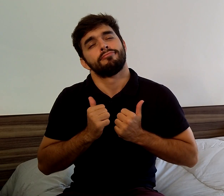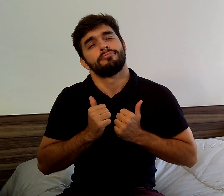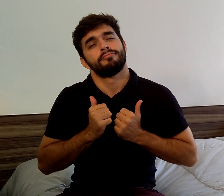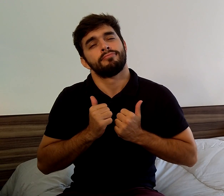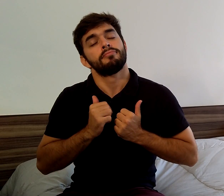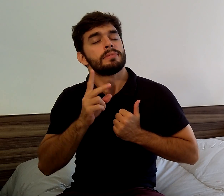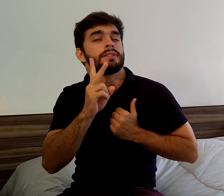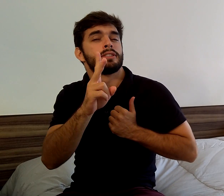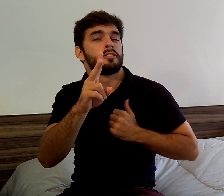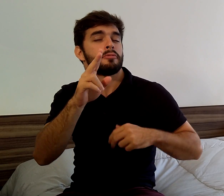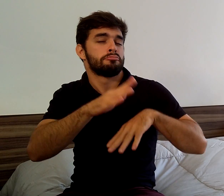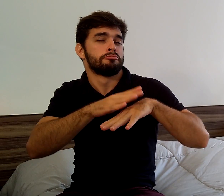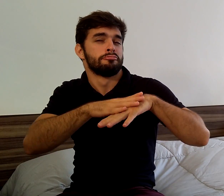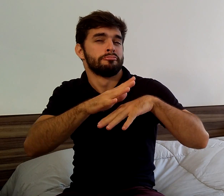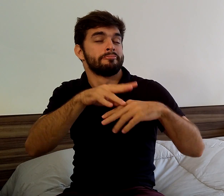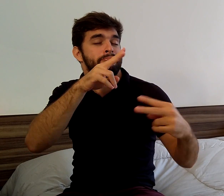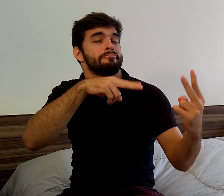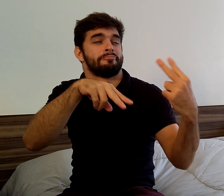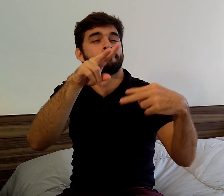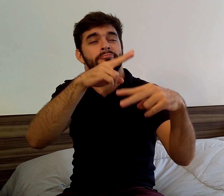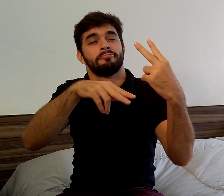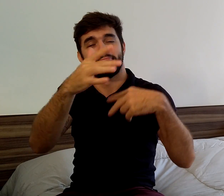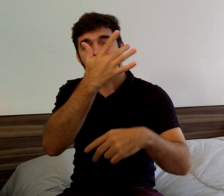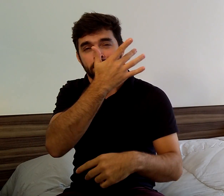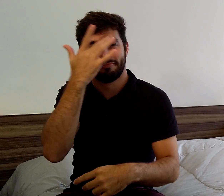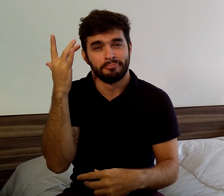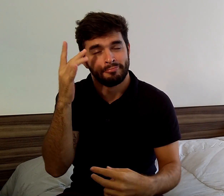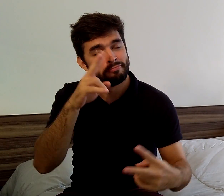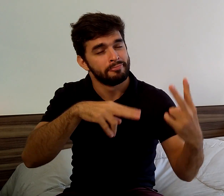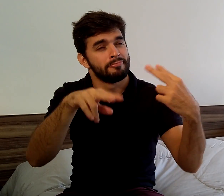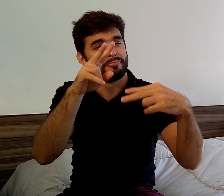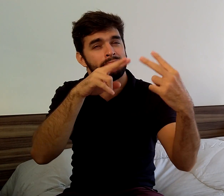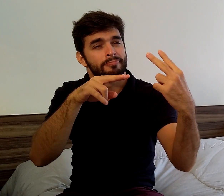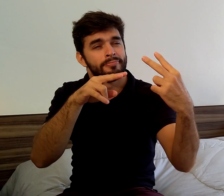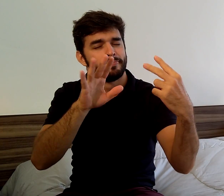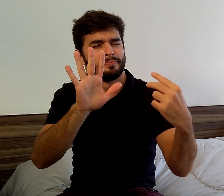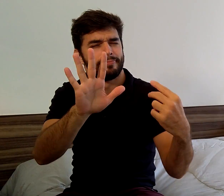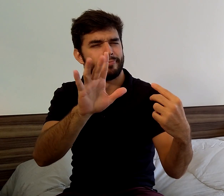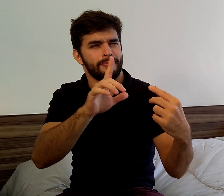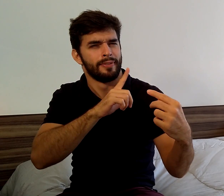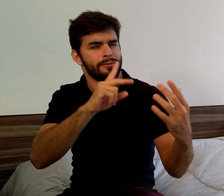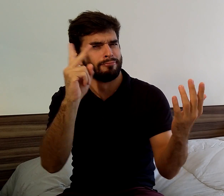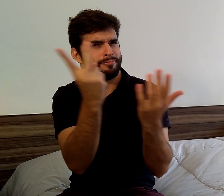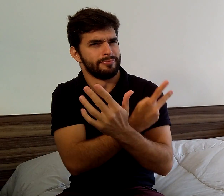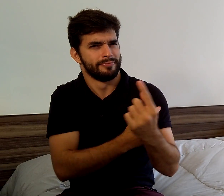But I know how to flirt a bit. But this time was different.